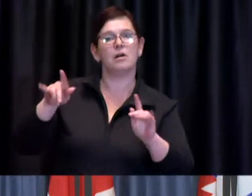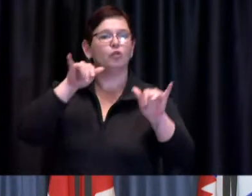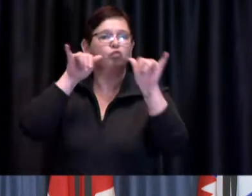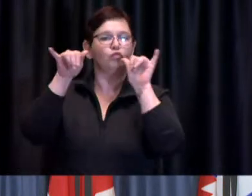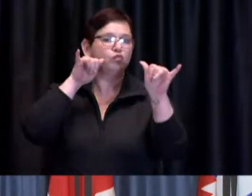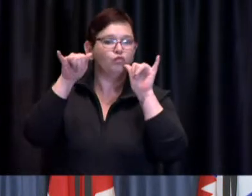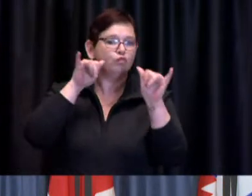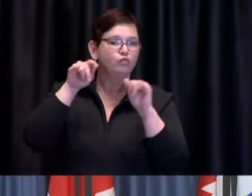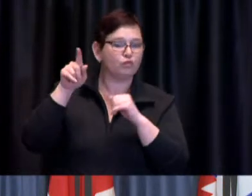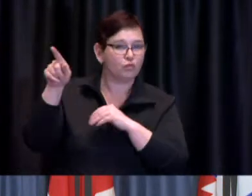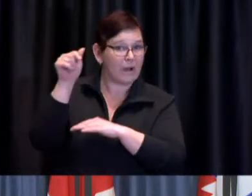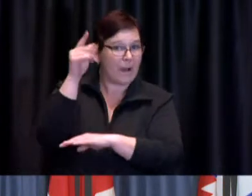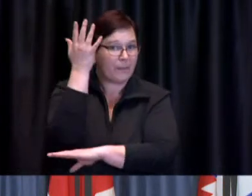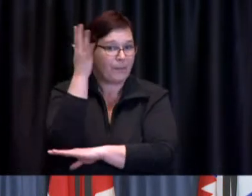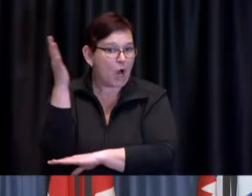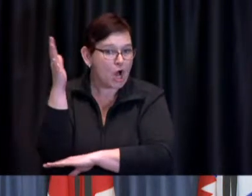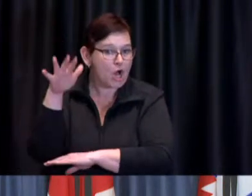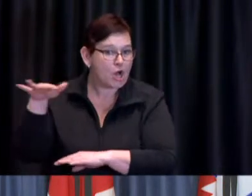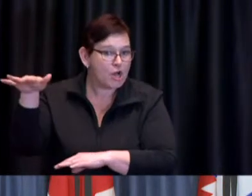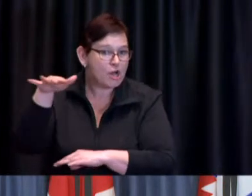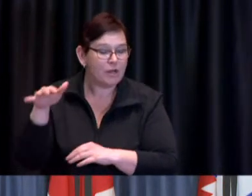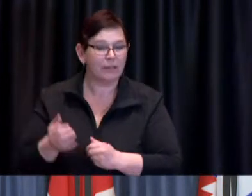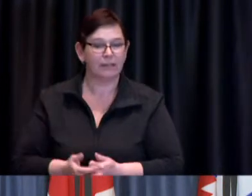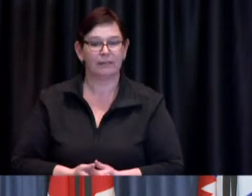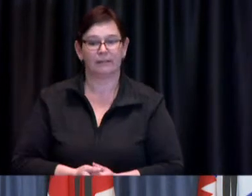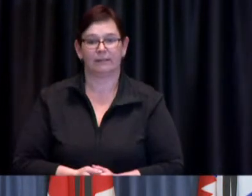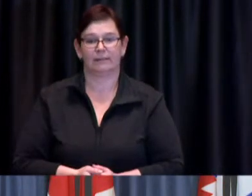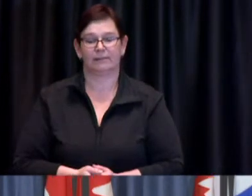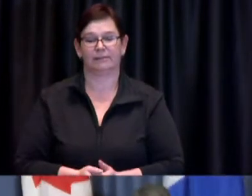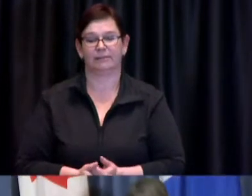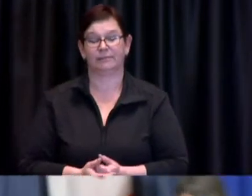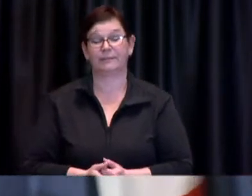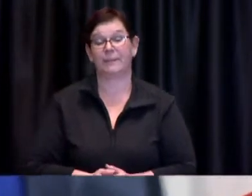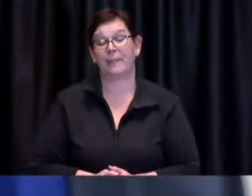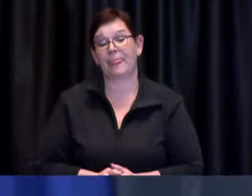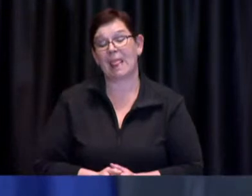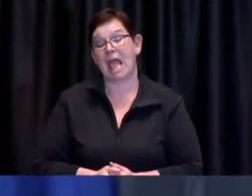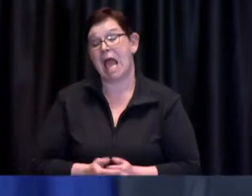Mayor Tory: I've been uh you know positively disposed or towards some sort of review of this for some time